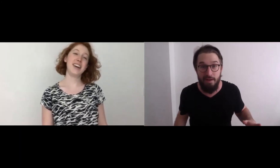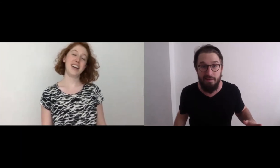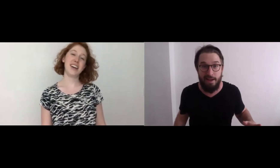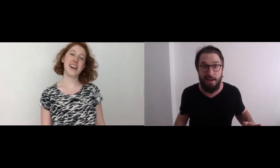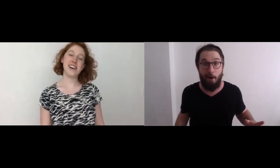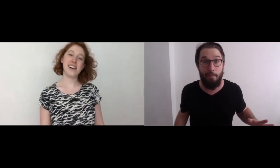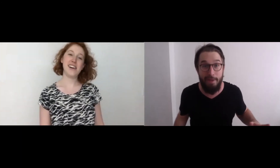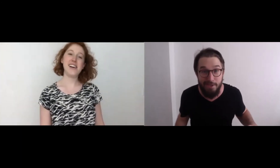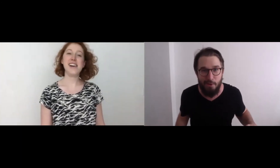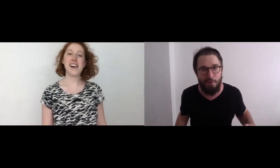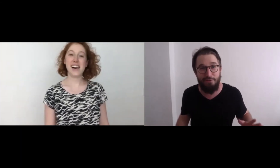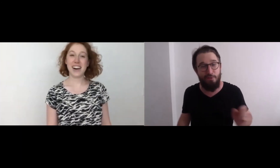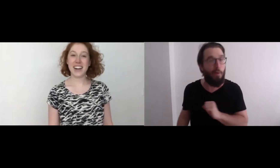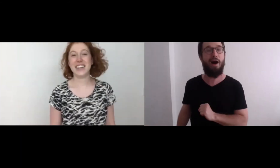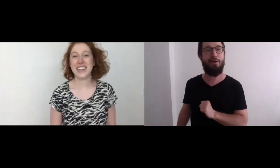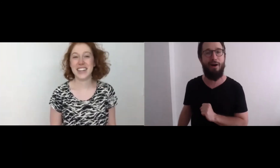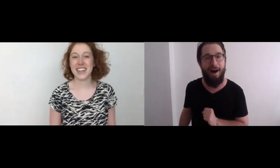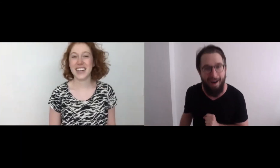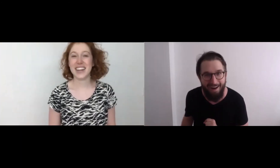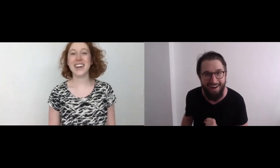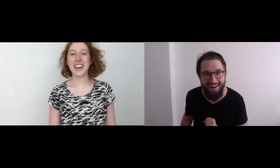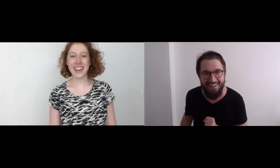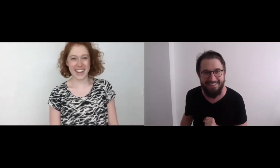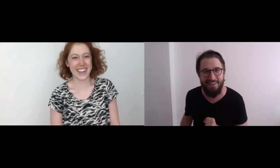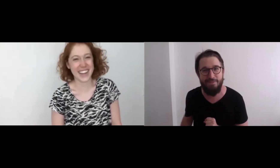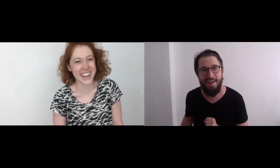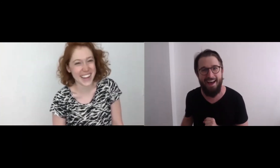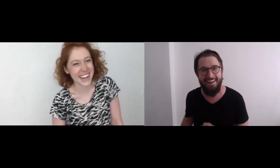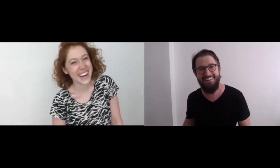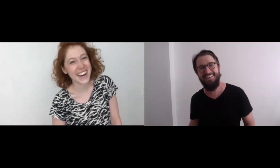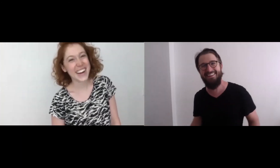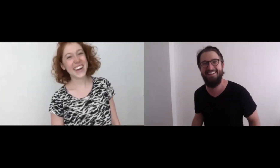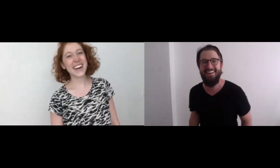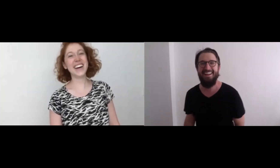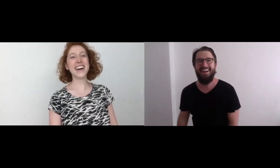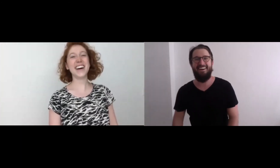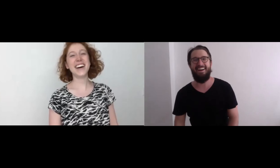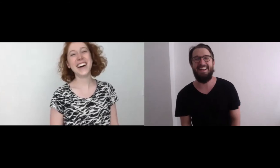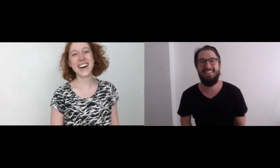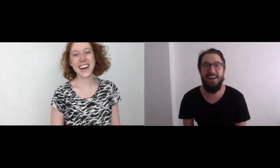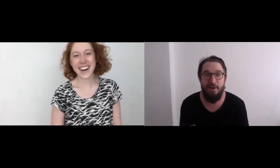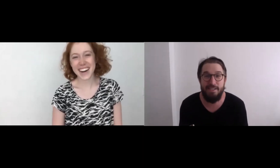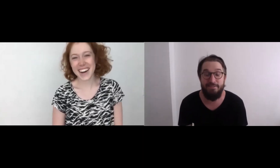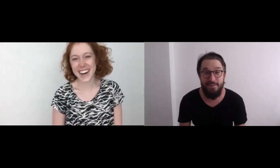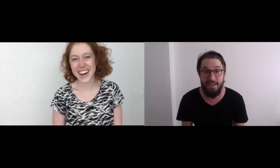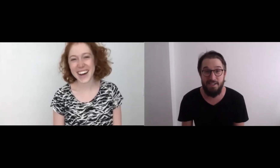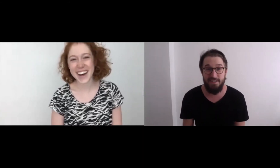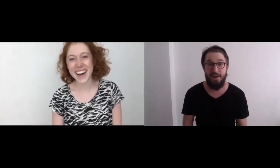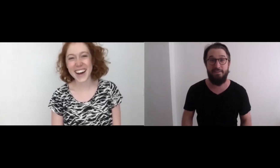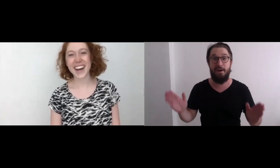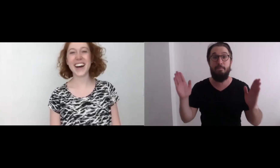Like garbage or foie gras! Love that. Alright, so, to finish us off here,